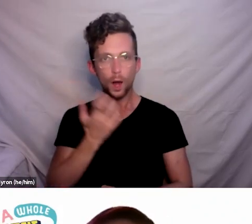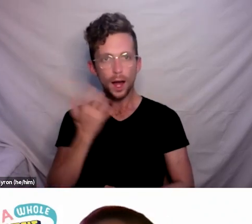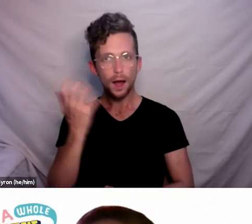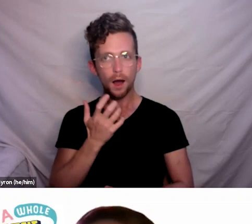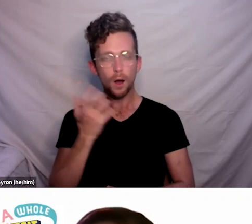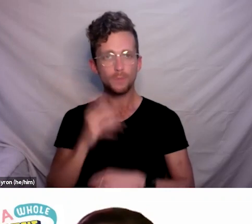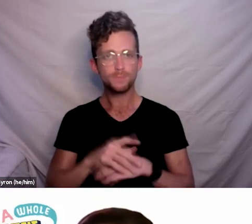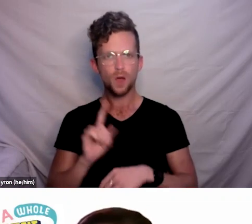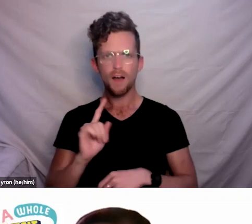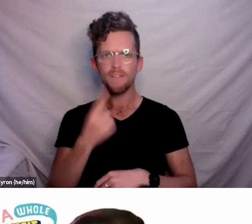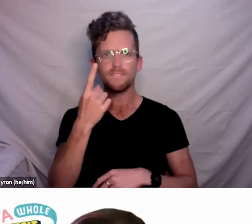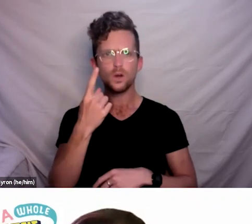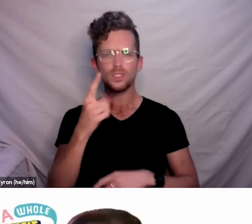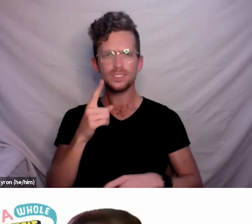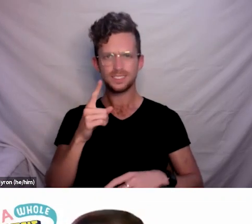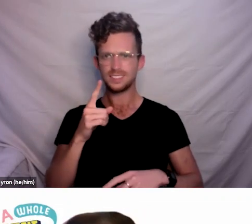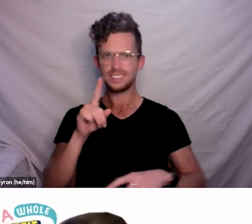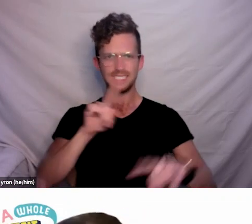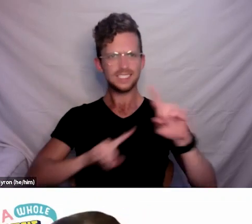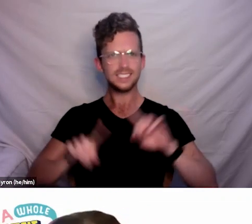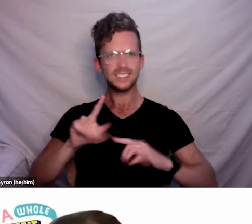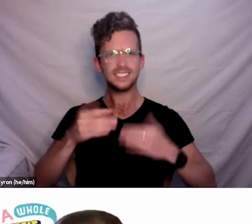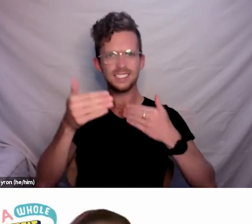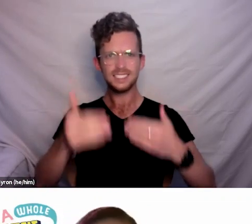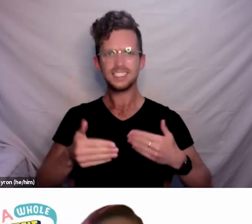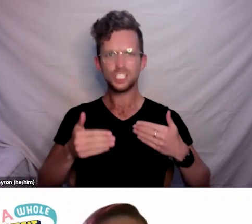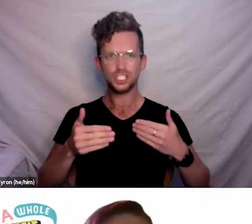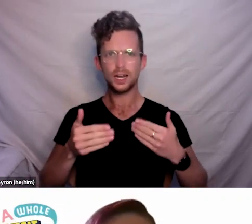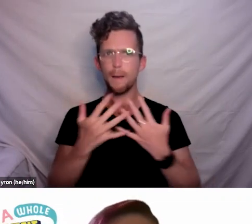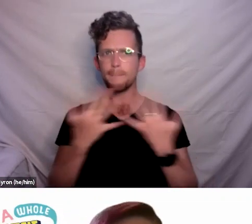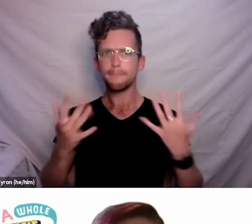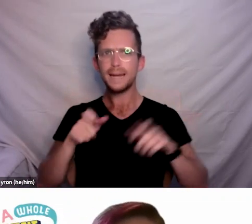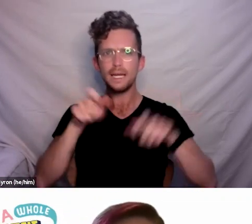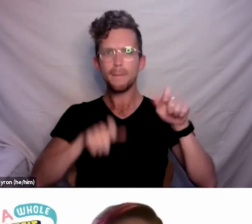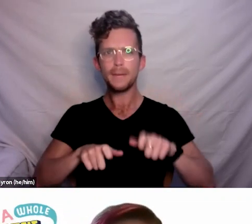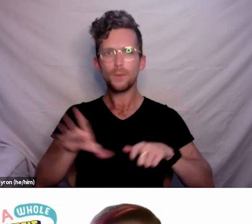when some people to do with various parts of the UN were speaking about